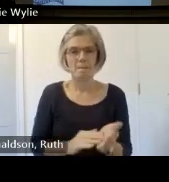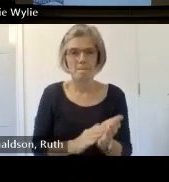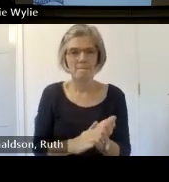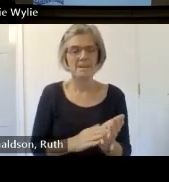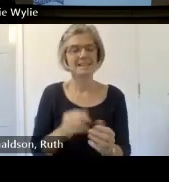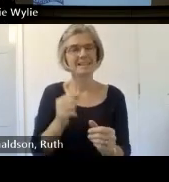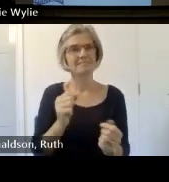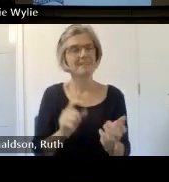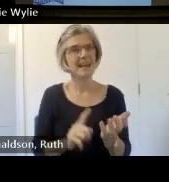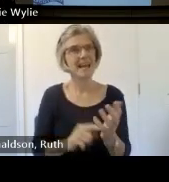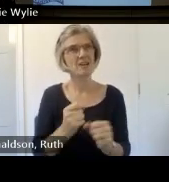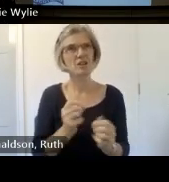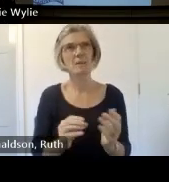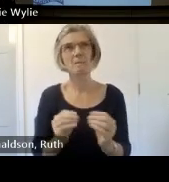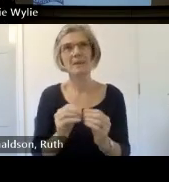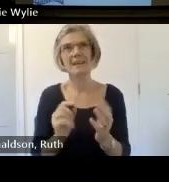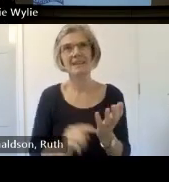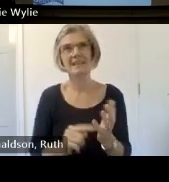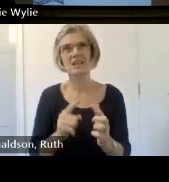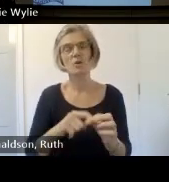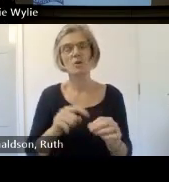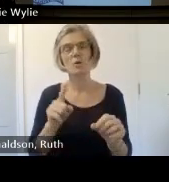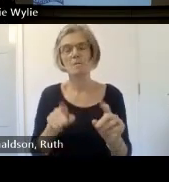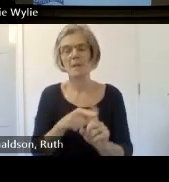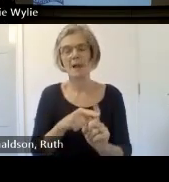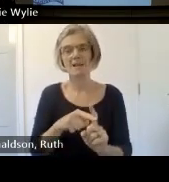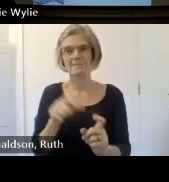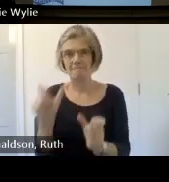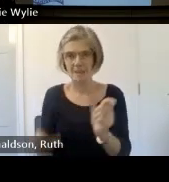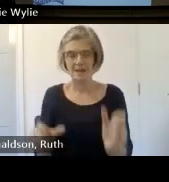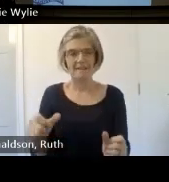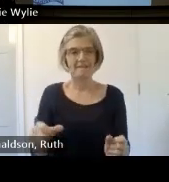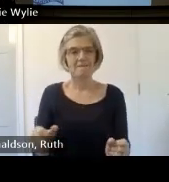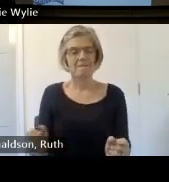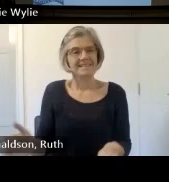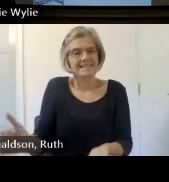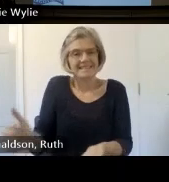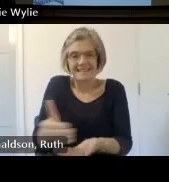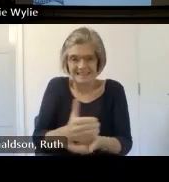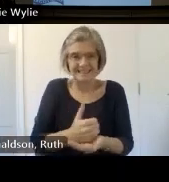their own lived experiences while non-lgbtq plus participants have felt enabled to take